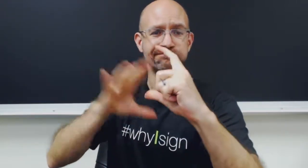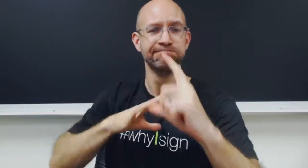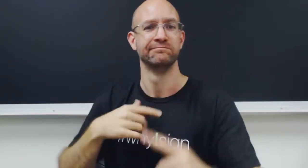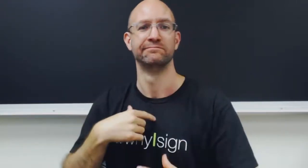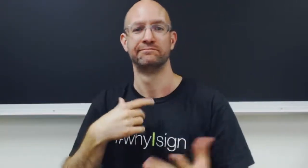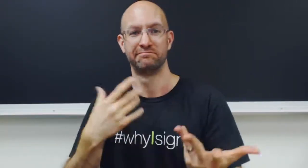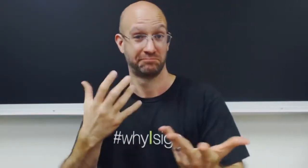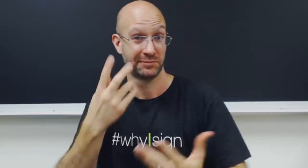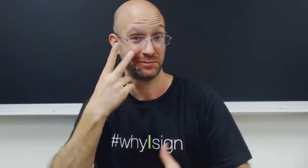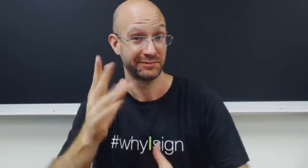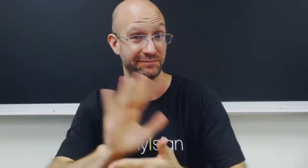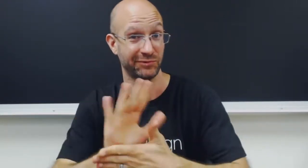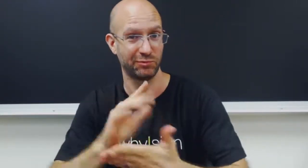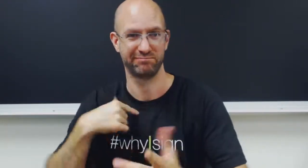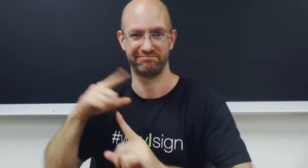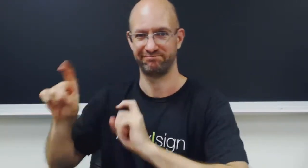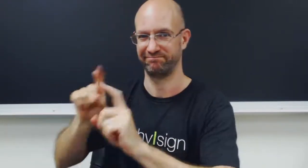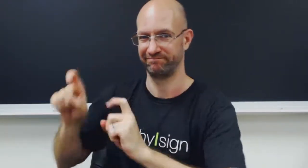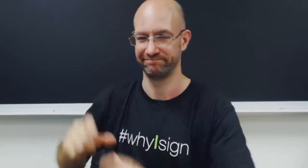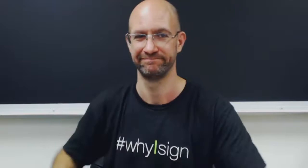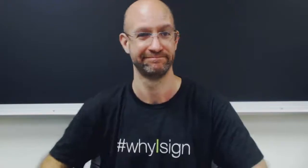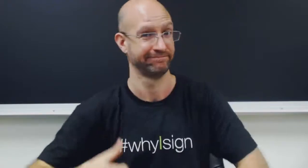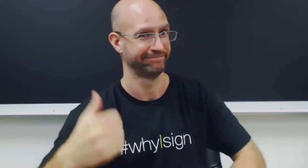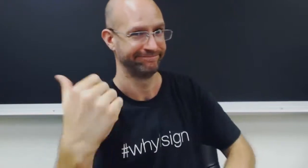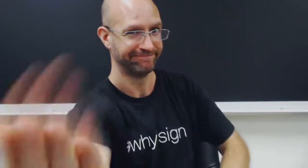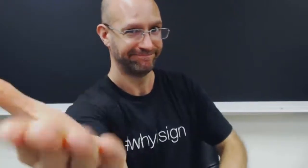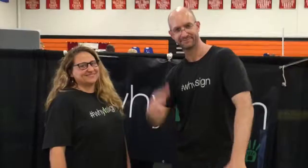So do you want to see the video of the interview? Here we go!